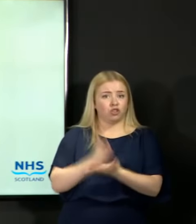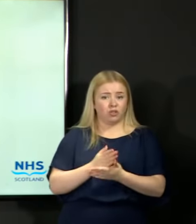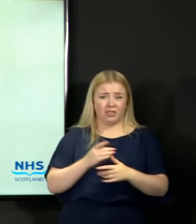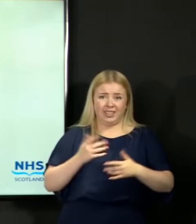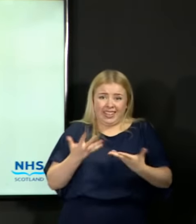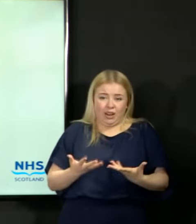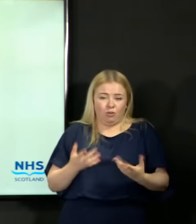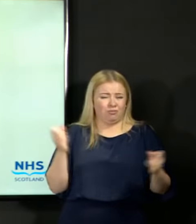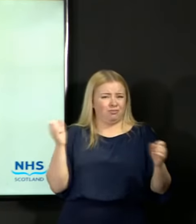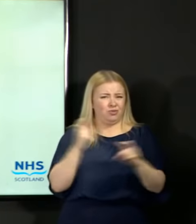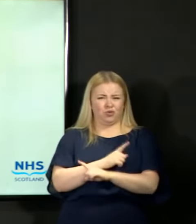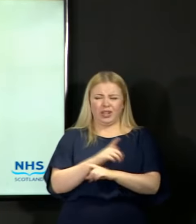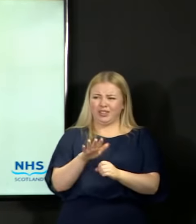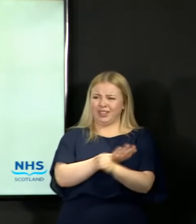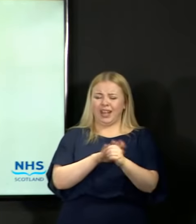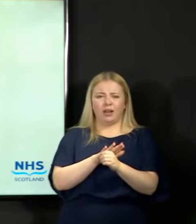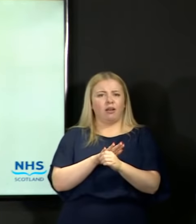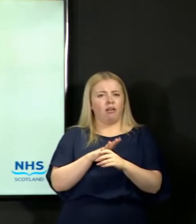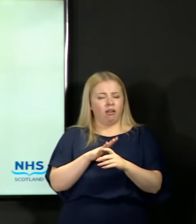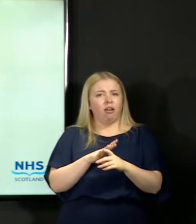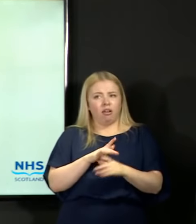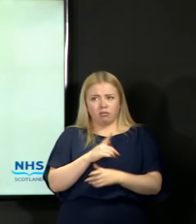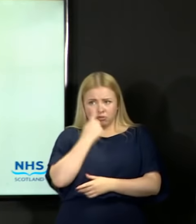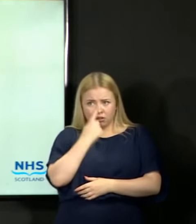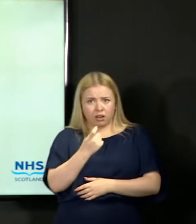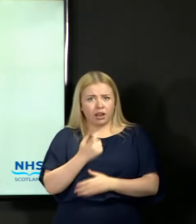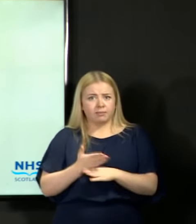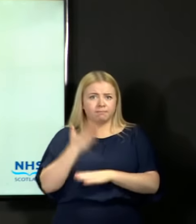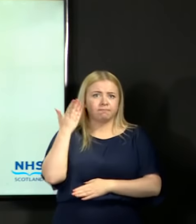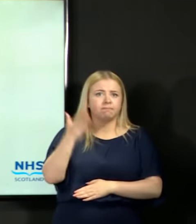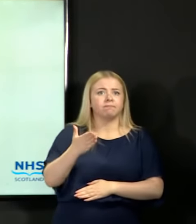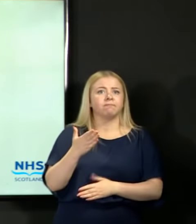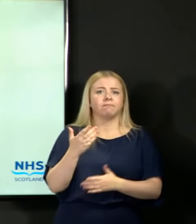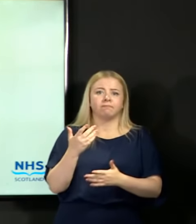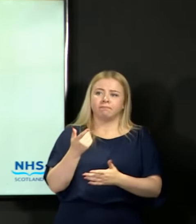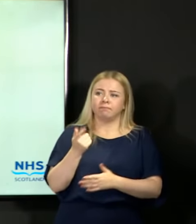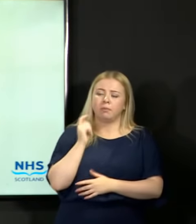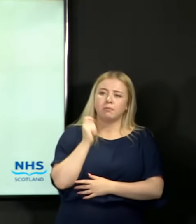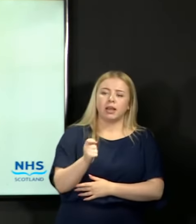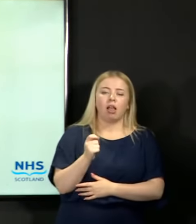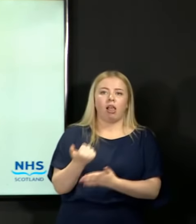unusual circumstances, that young people are able to exhaust every opportunity to get satisfaction